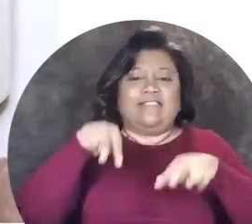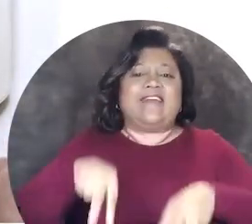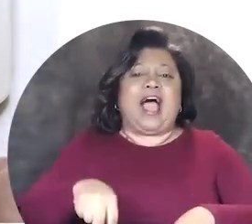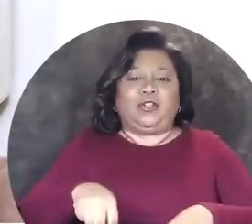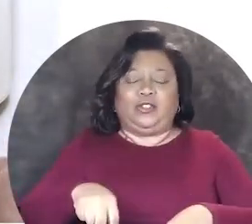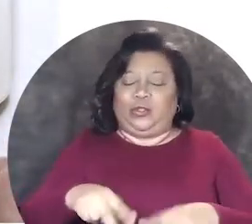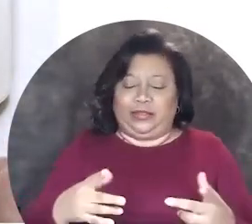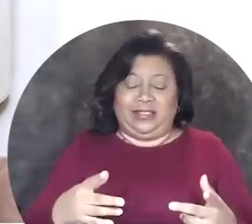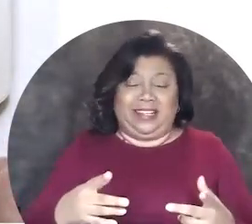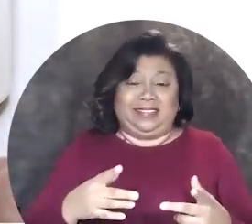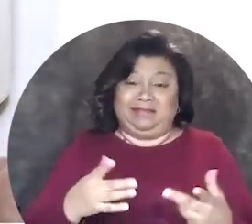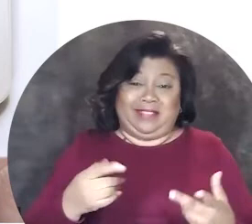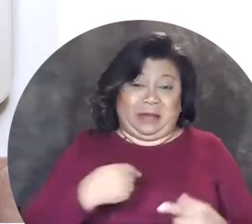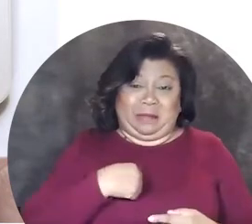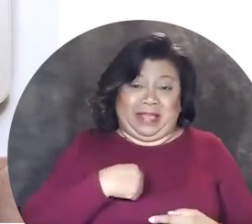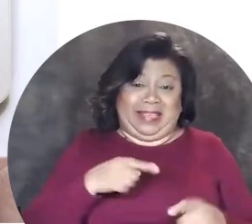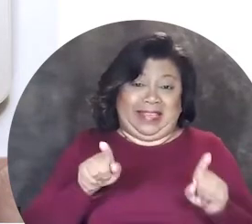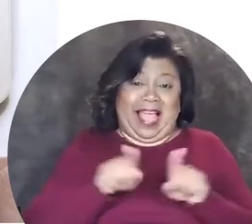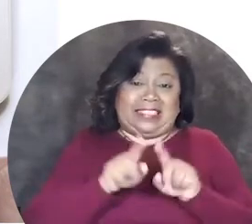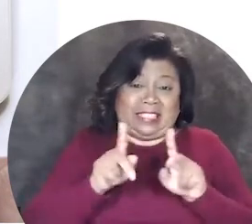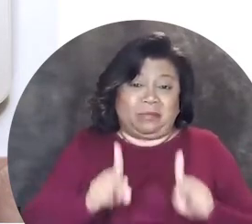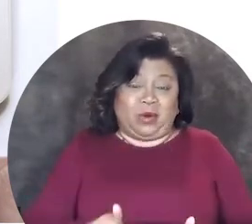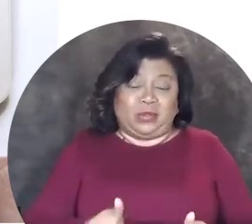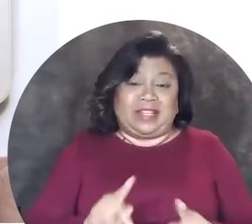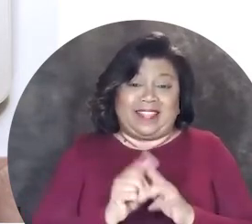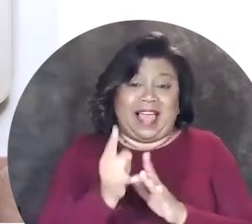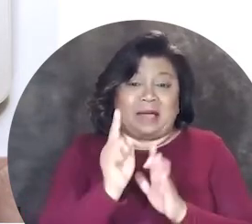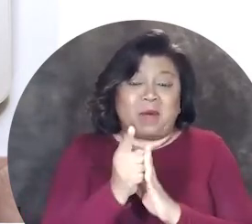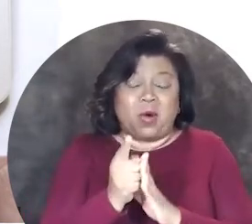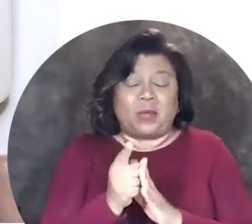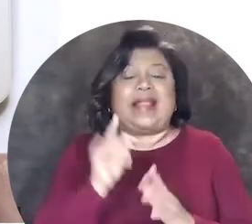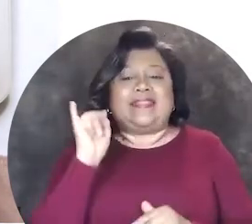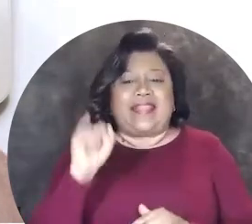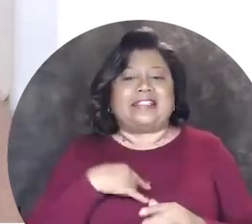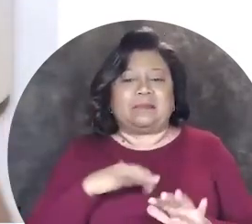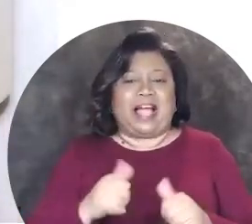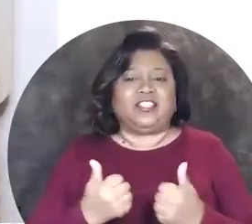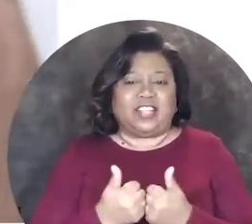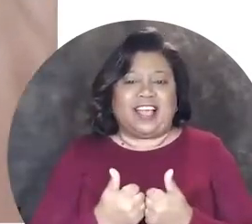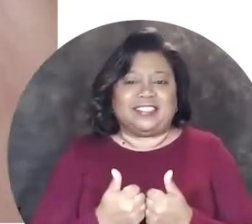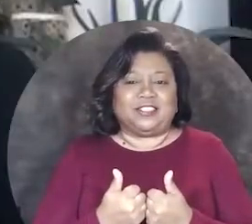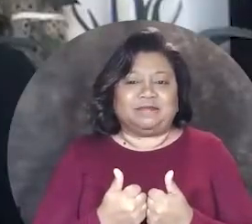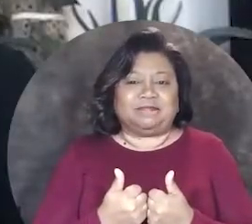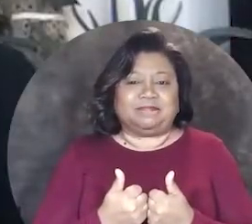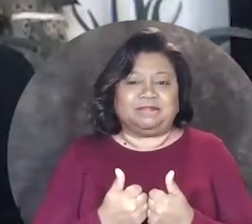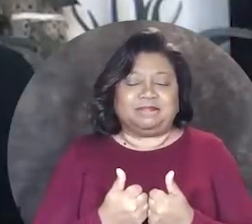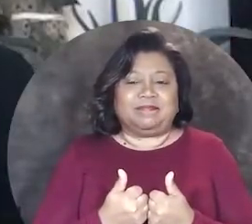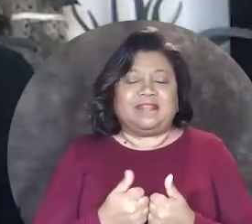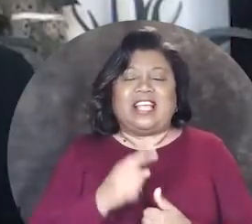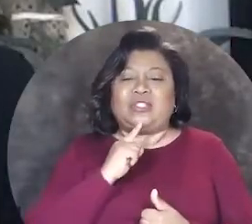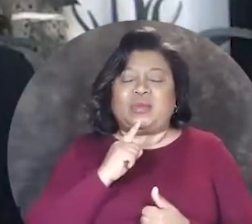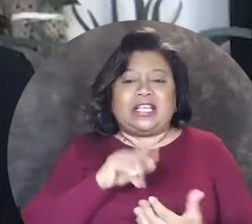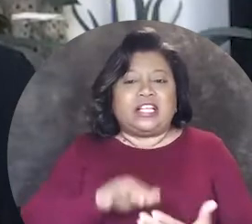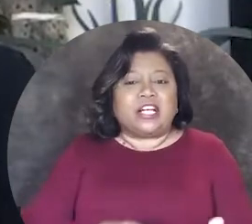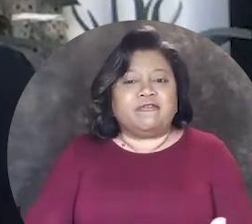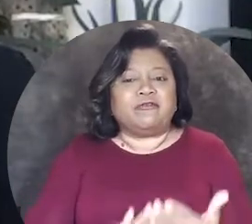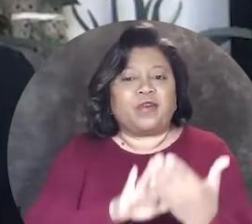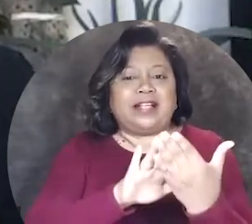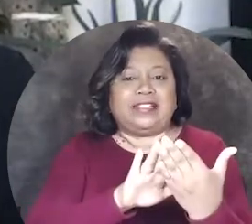devalued even me as a person at that moment, that's my challenge, is really confronting